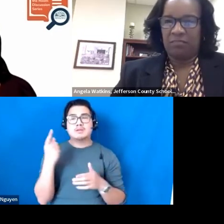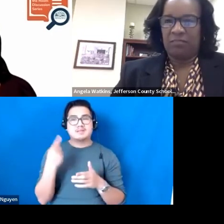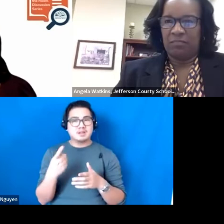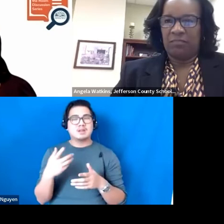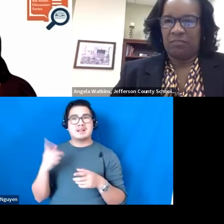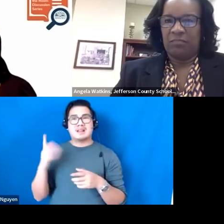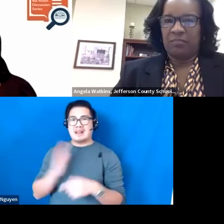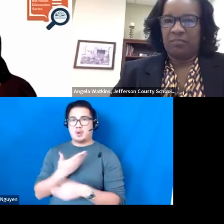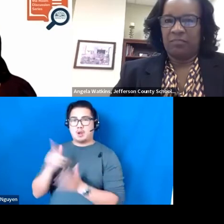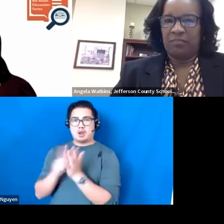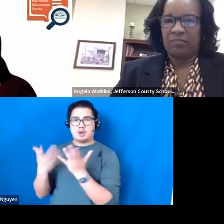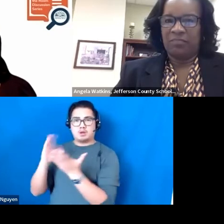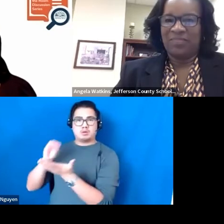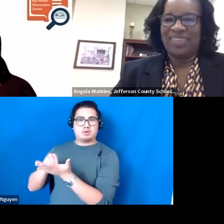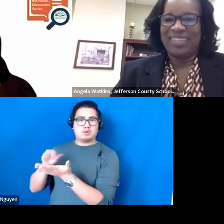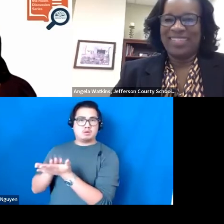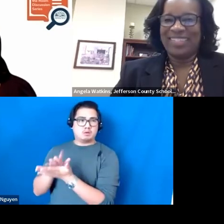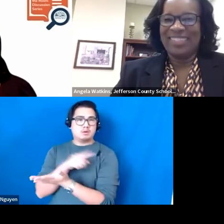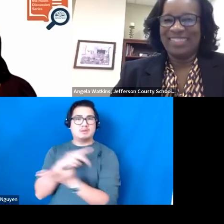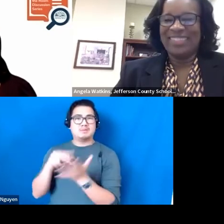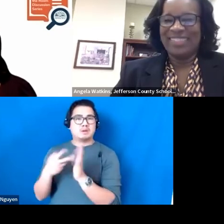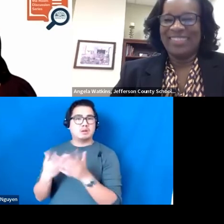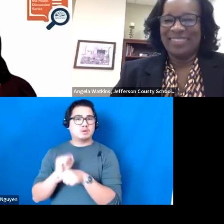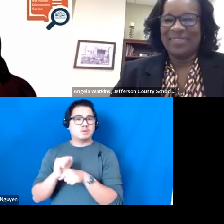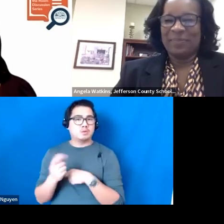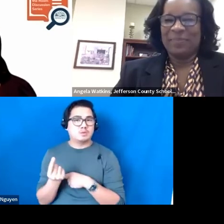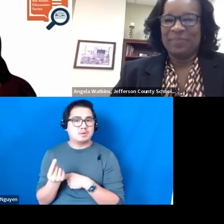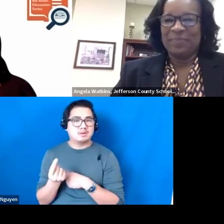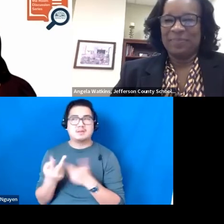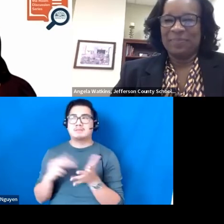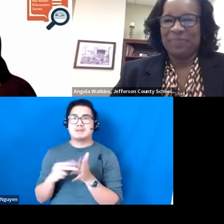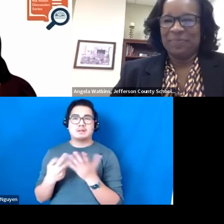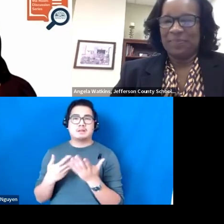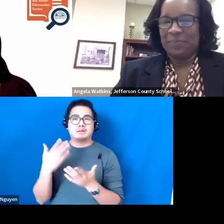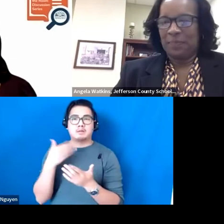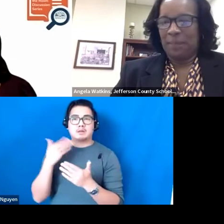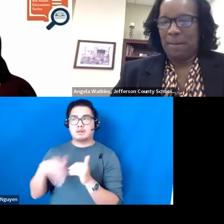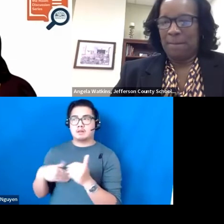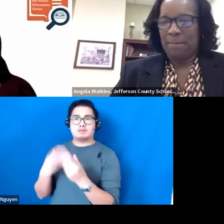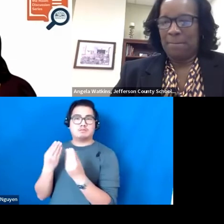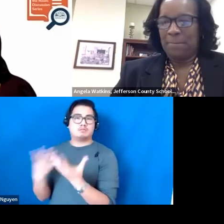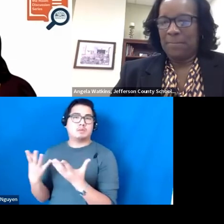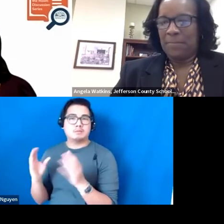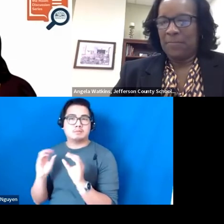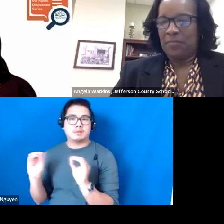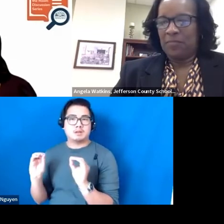is, so it holds more weight than if we were to just tell them. This is so everyone can be "on the same page."